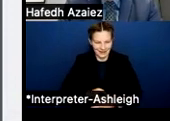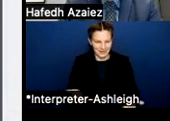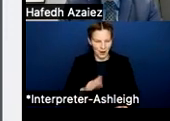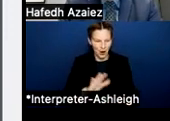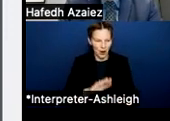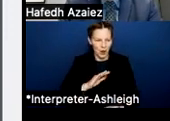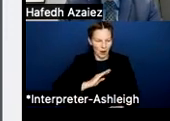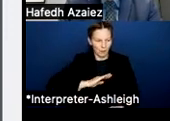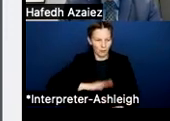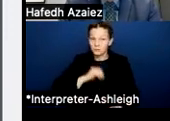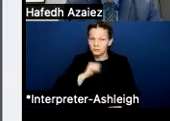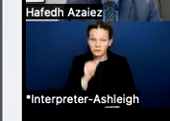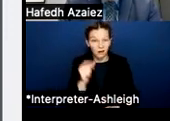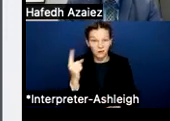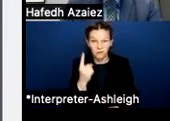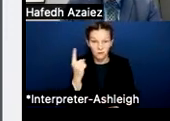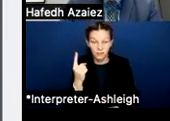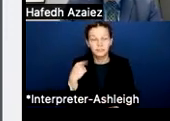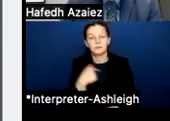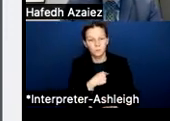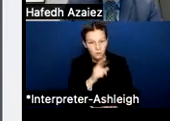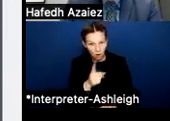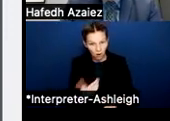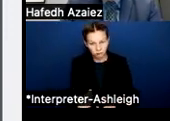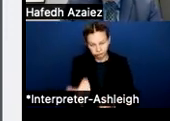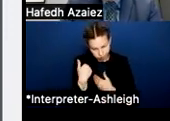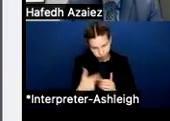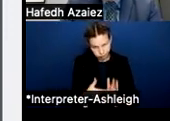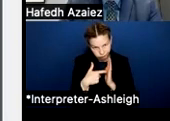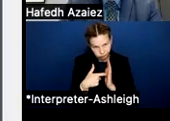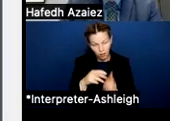We are obligated to send recapture money to the state.